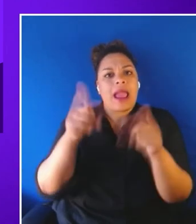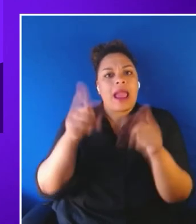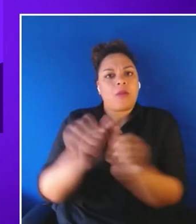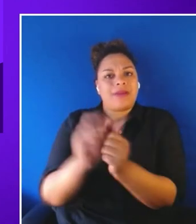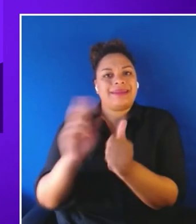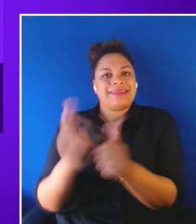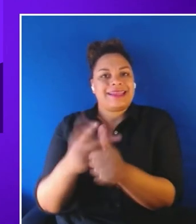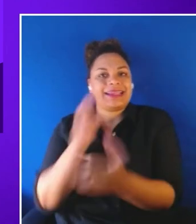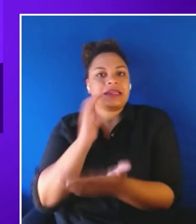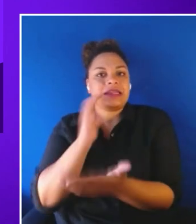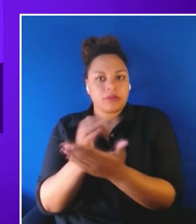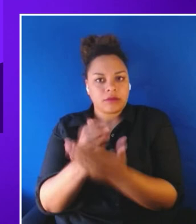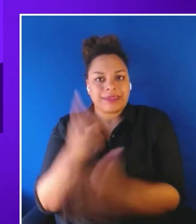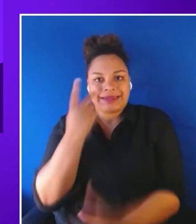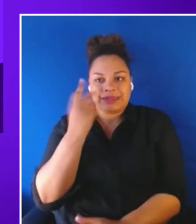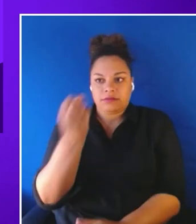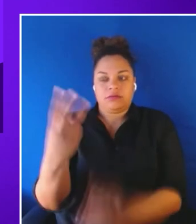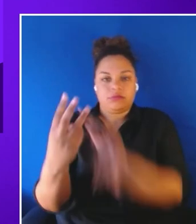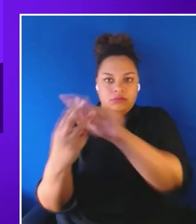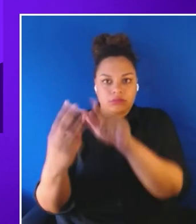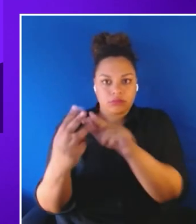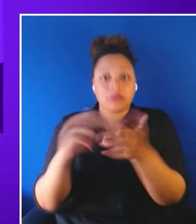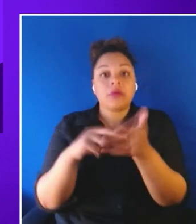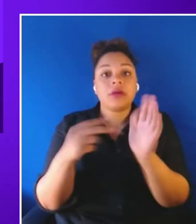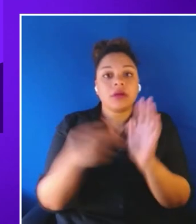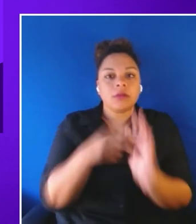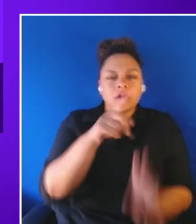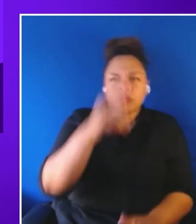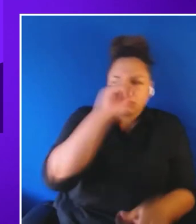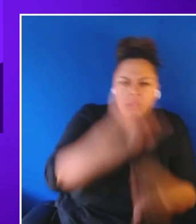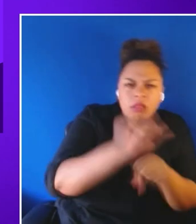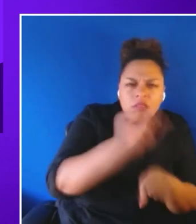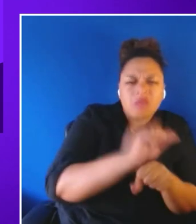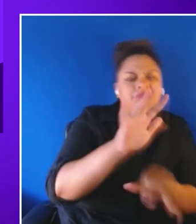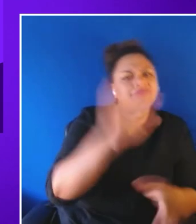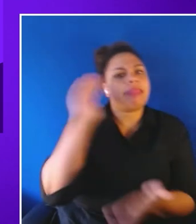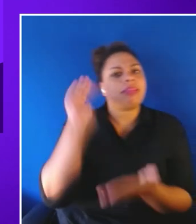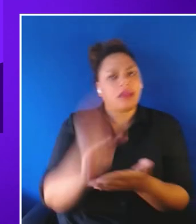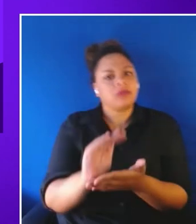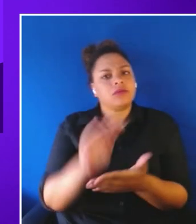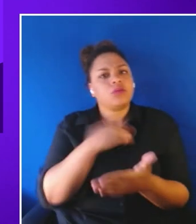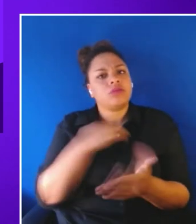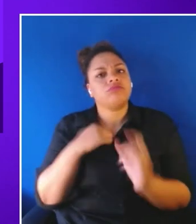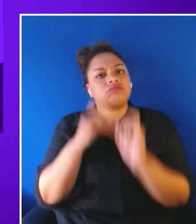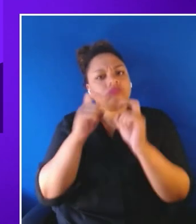reduction of cognitive overload can be achieved by providing efficient context on the conversation.